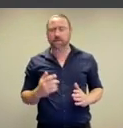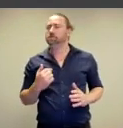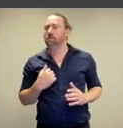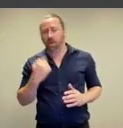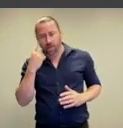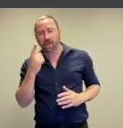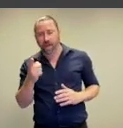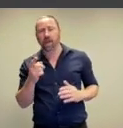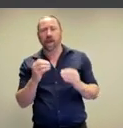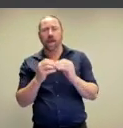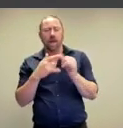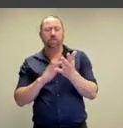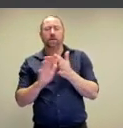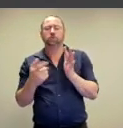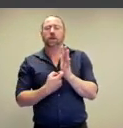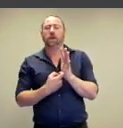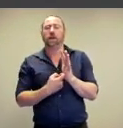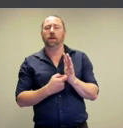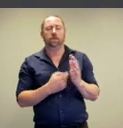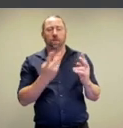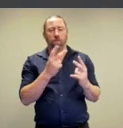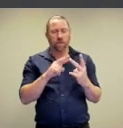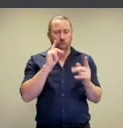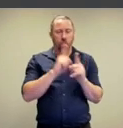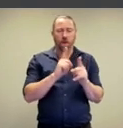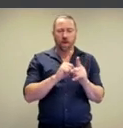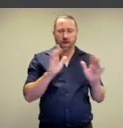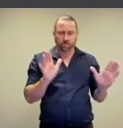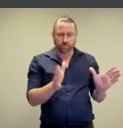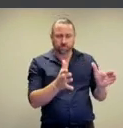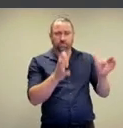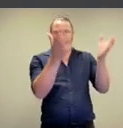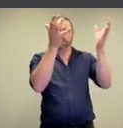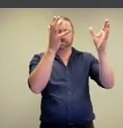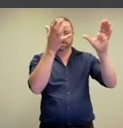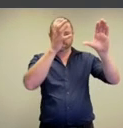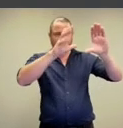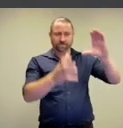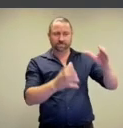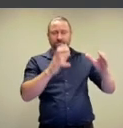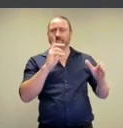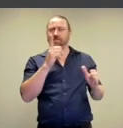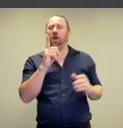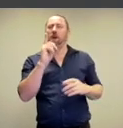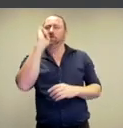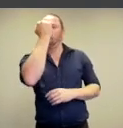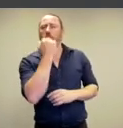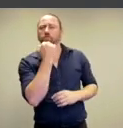I’d absolutely think that Bechers are exploring